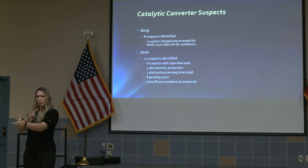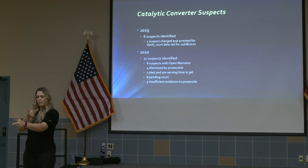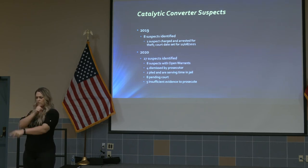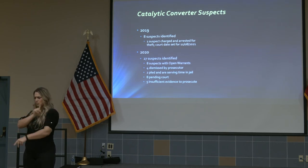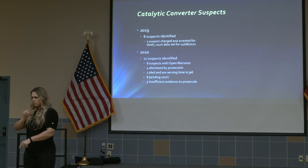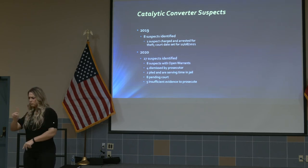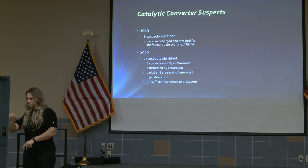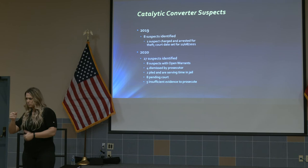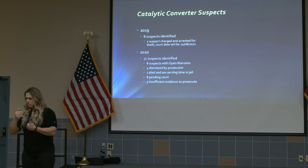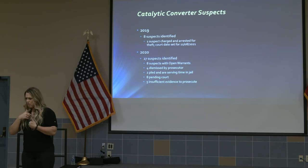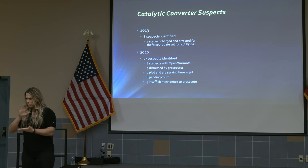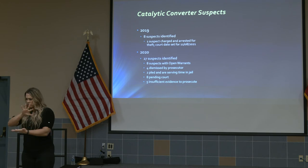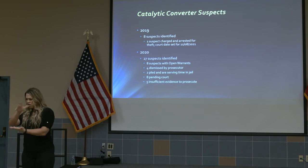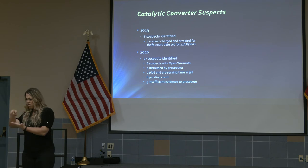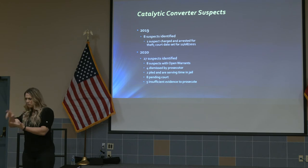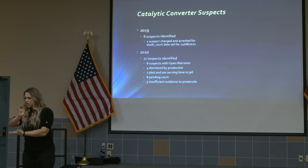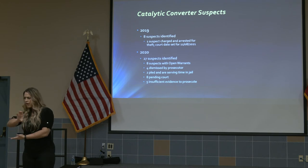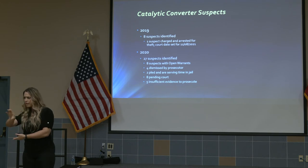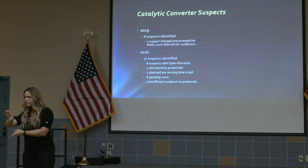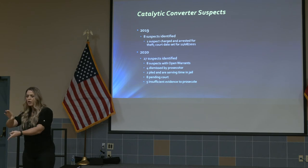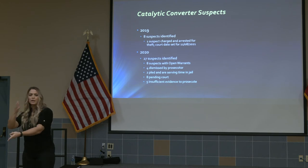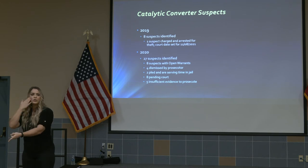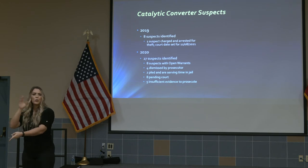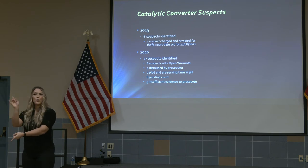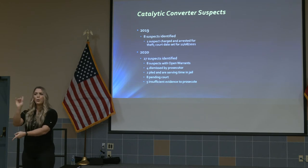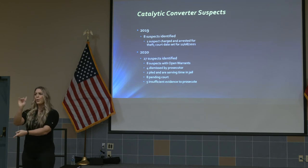where they came from so we identify everything they do a report